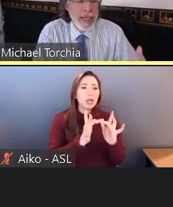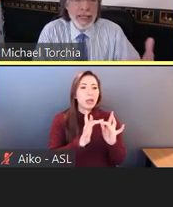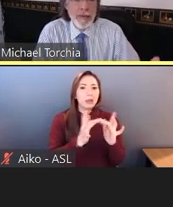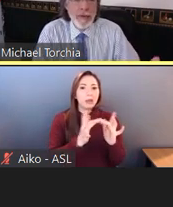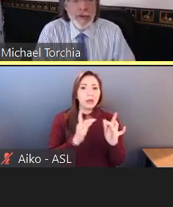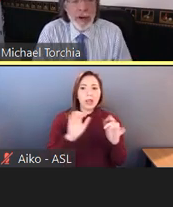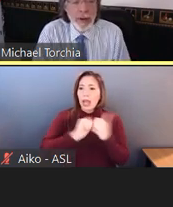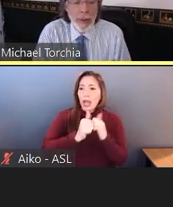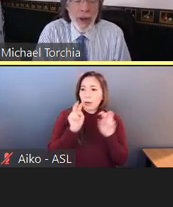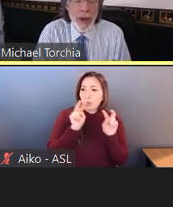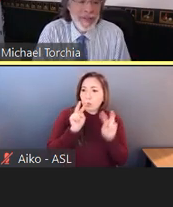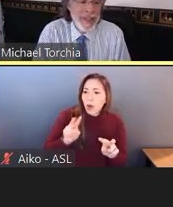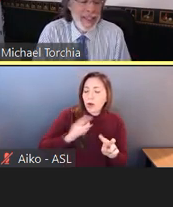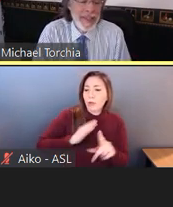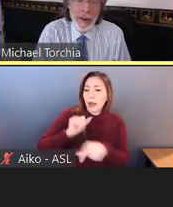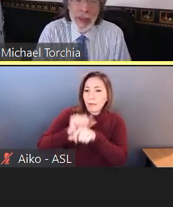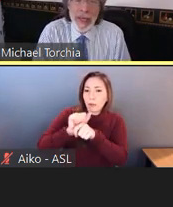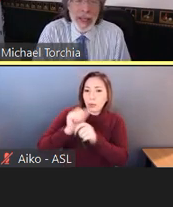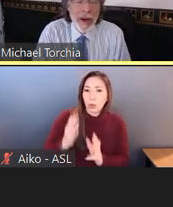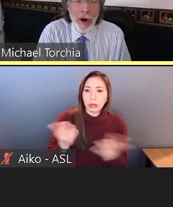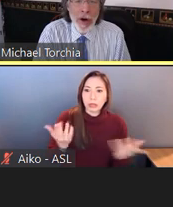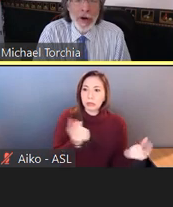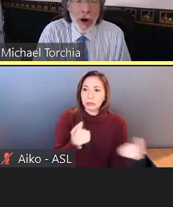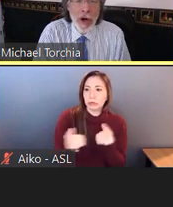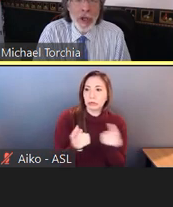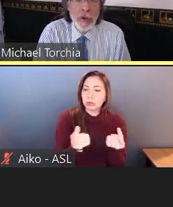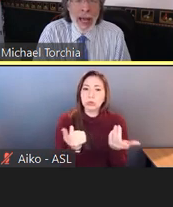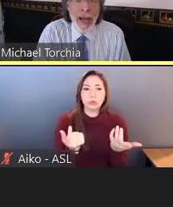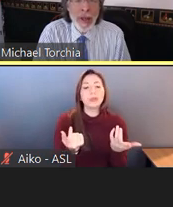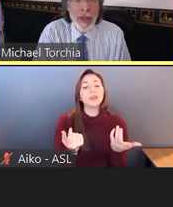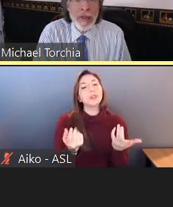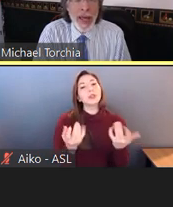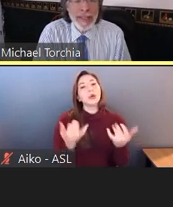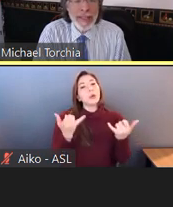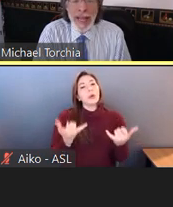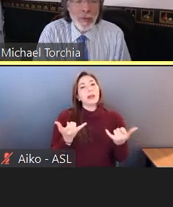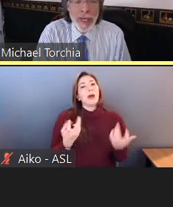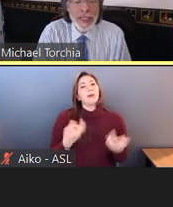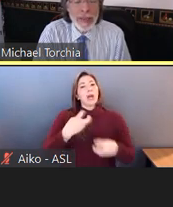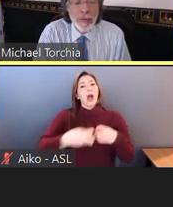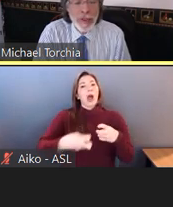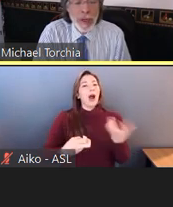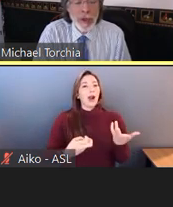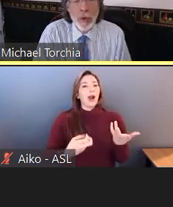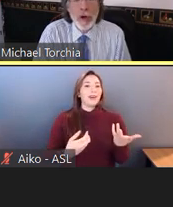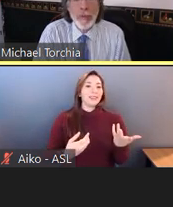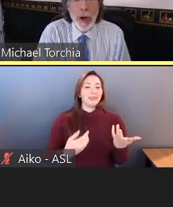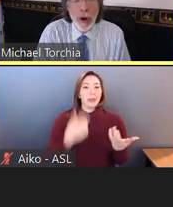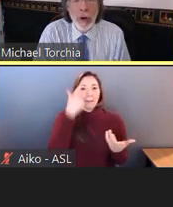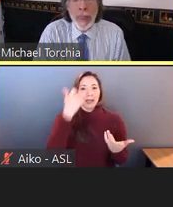Et cetera, et cetera. Well, it's going to be a lot harder to argue now that it's not reasonable for someone to work from home